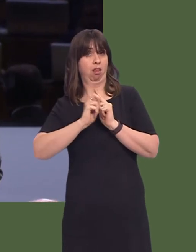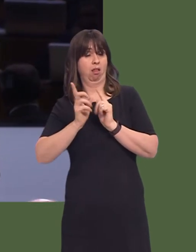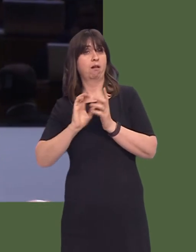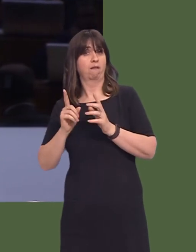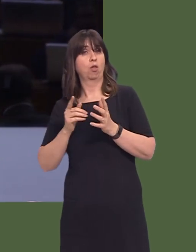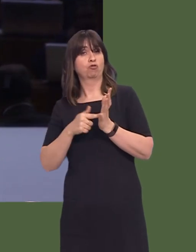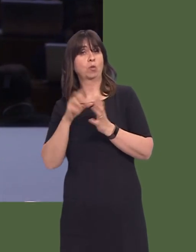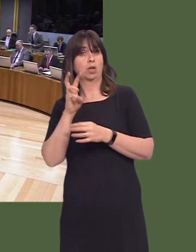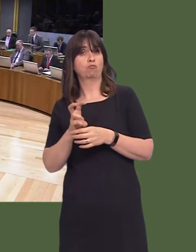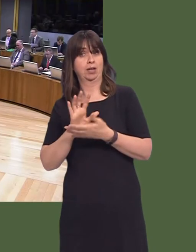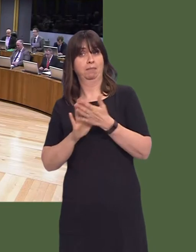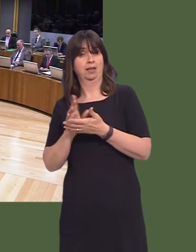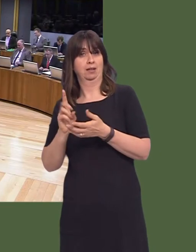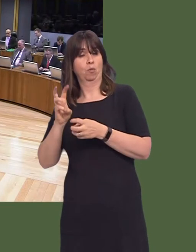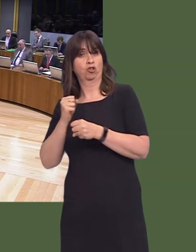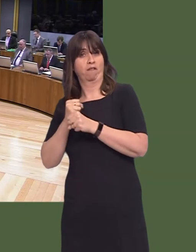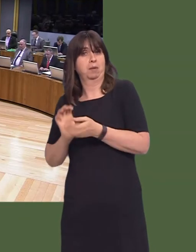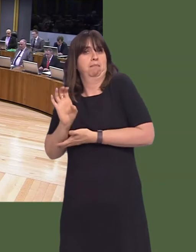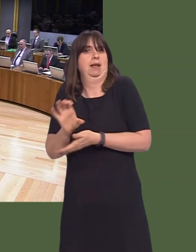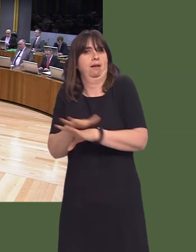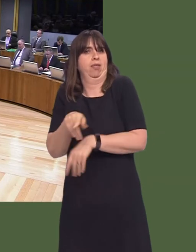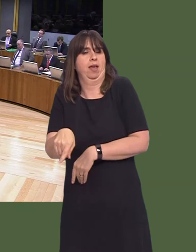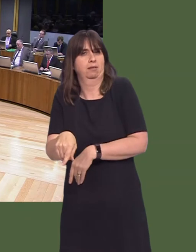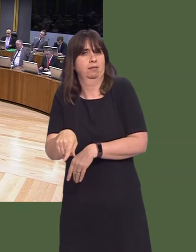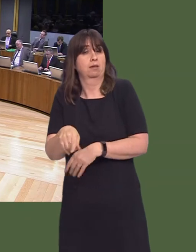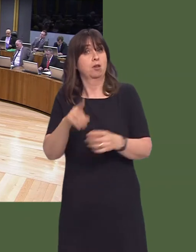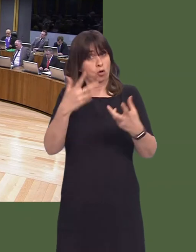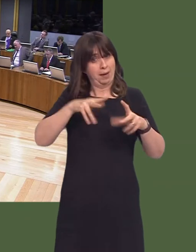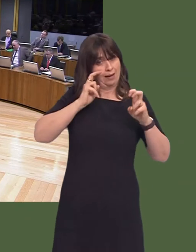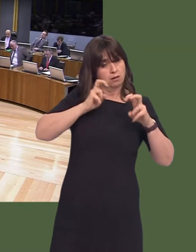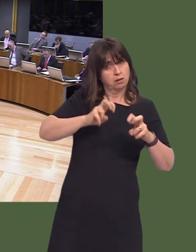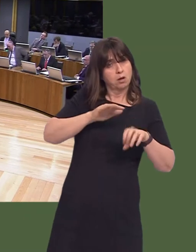Carwyn Jones AM: There is an evaluation that is taking place. What we do know, however,